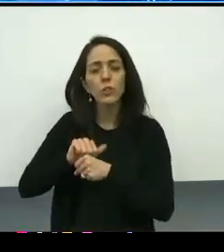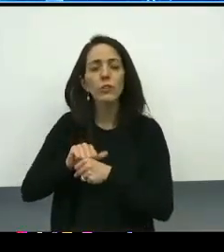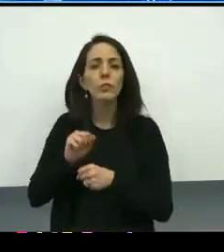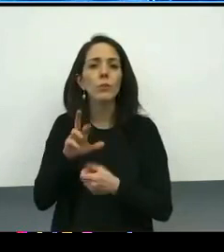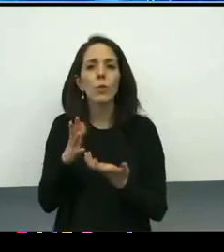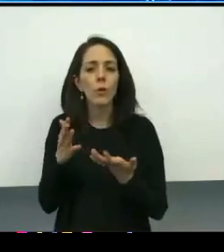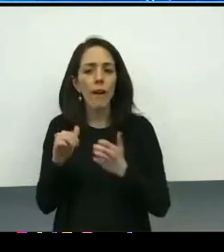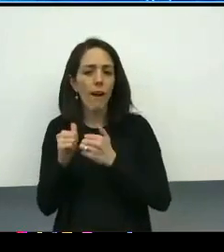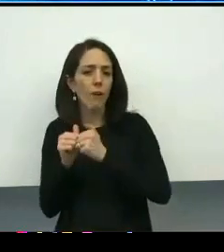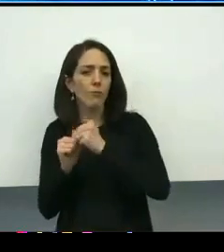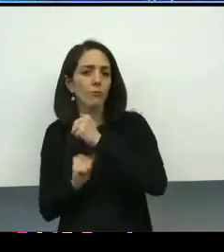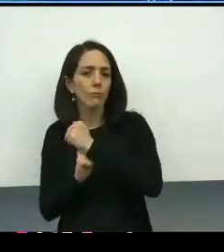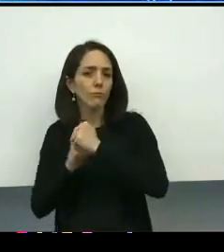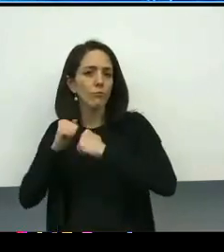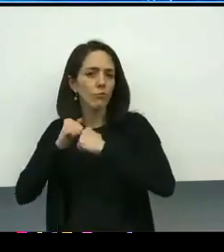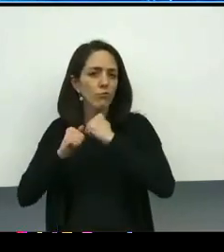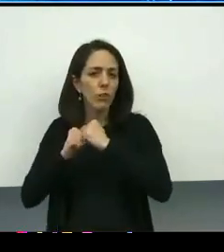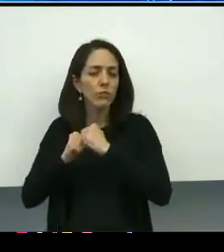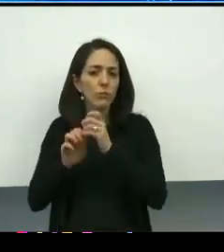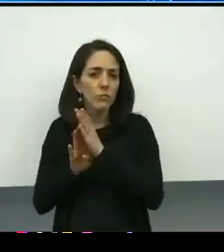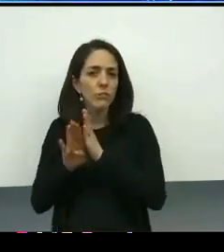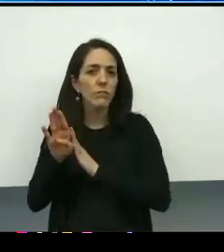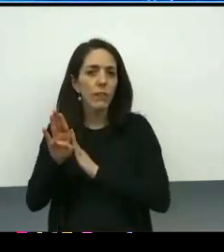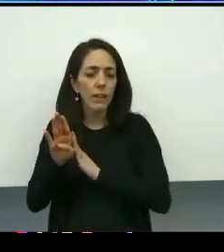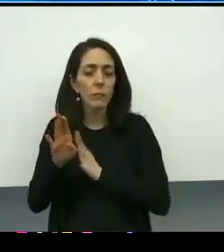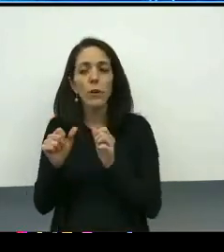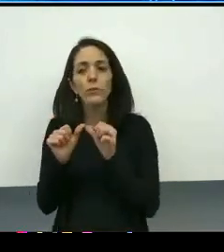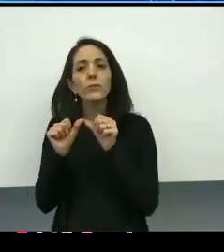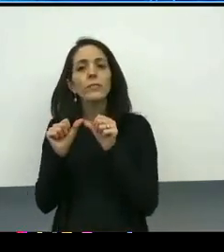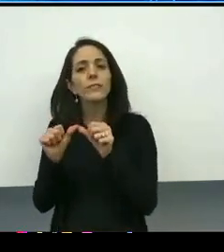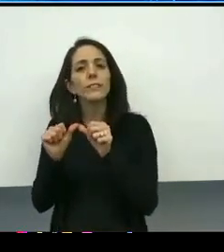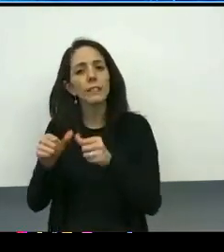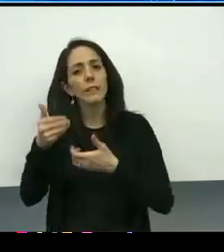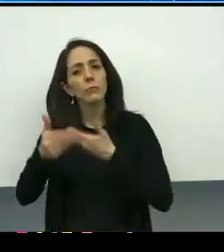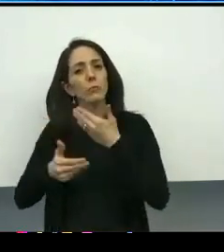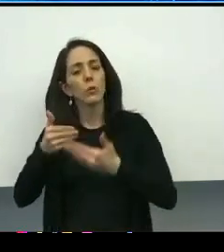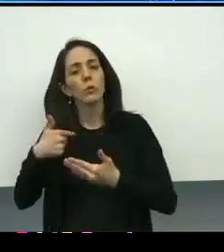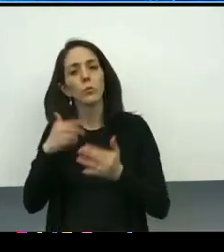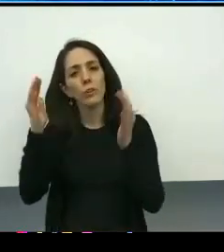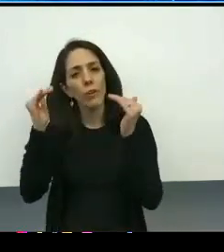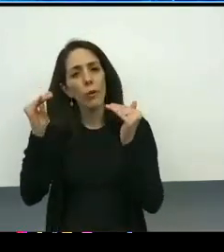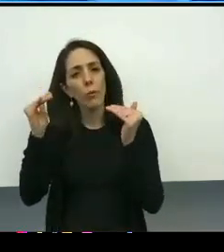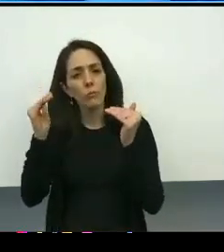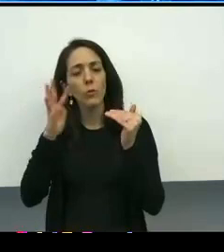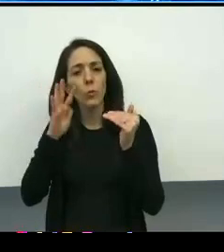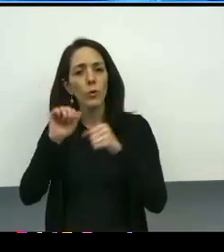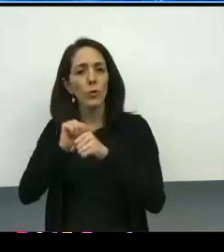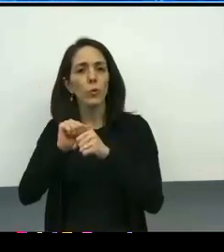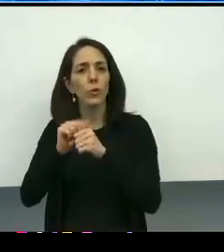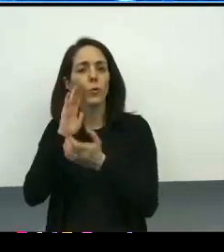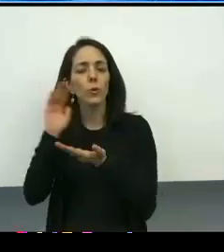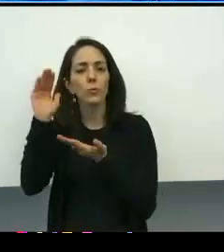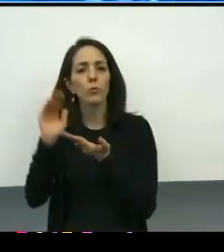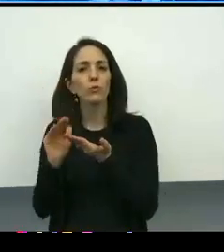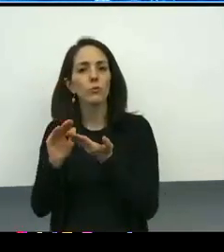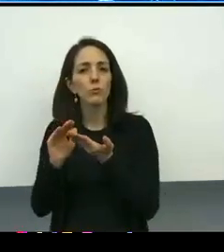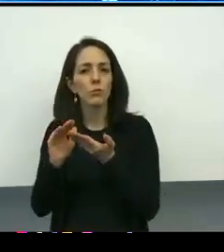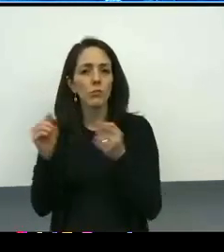and continue to sustain the progress that we hope and expect this work to produce. So I just wanted to, again,